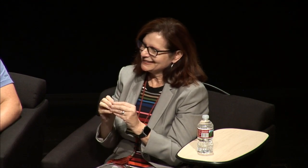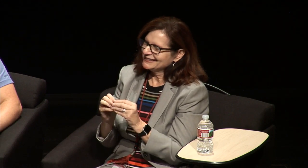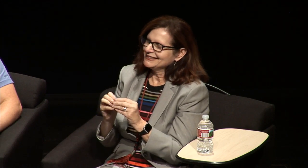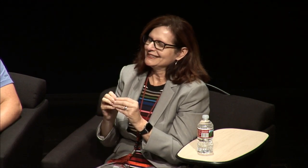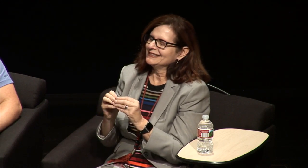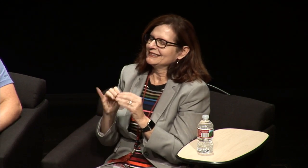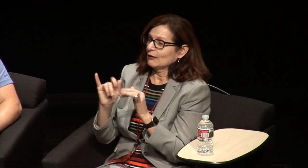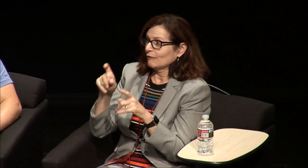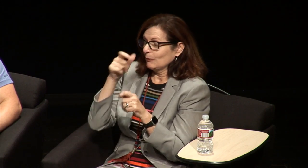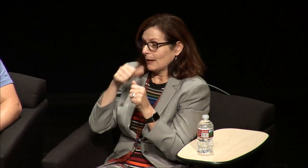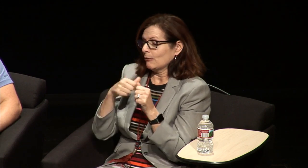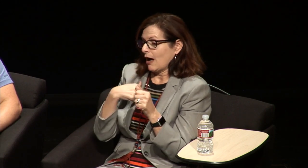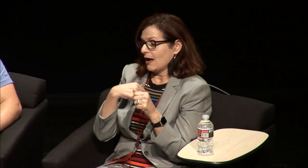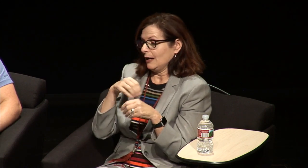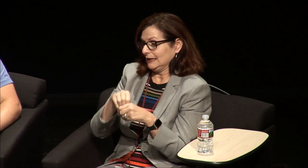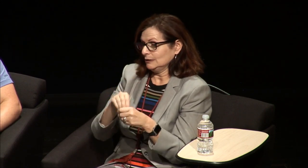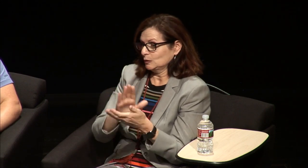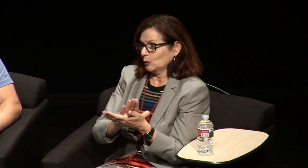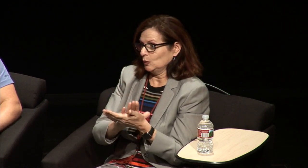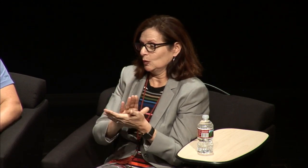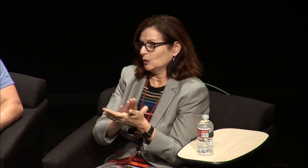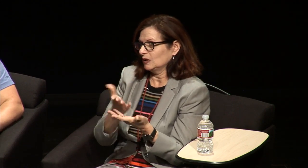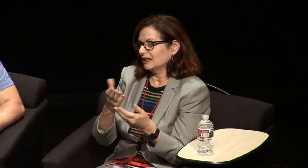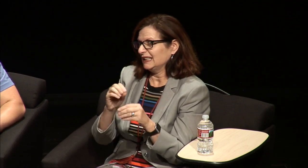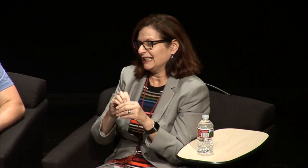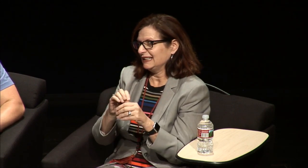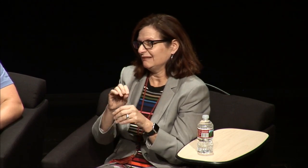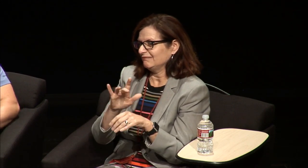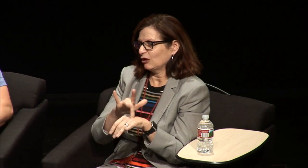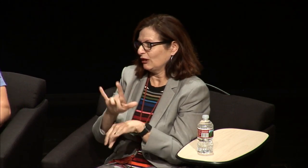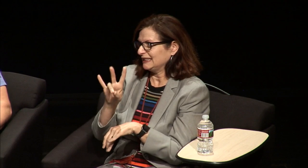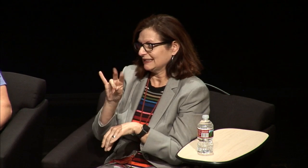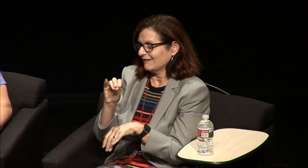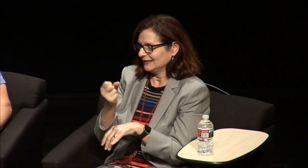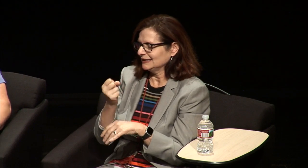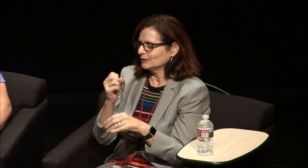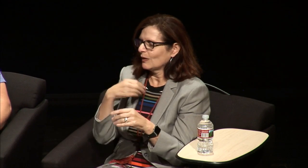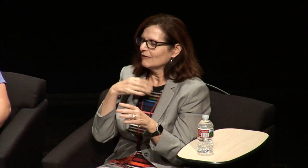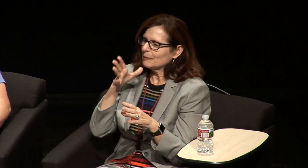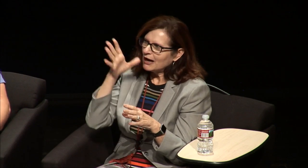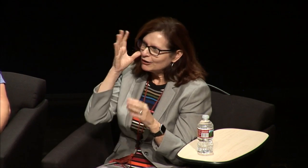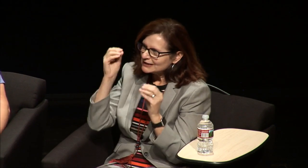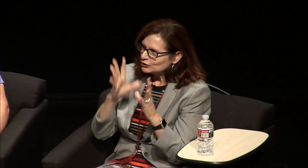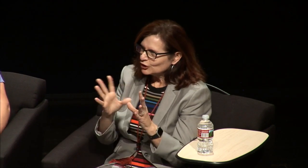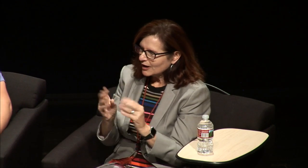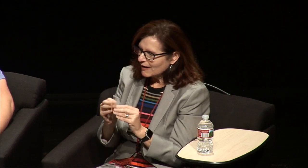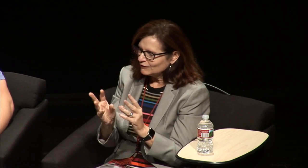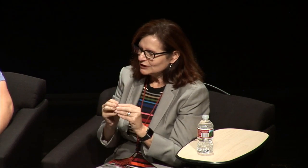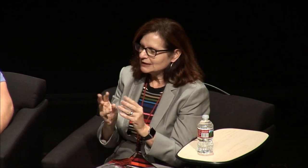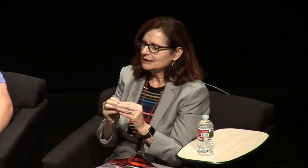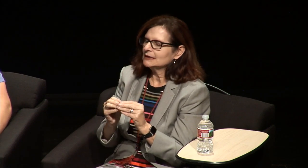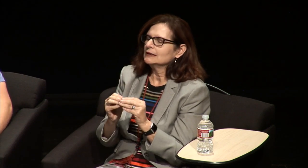an instance where we had a parent-teacher conference and if you and if you remember I was in school this is the early 70s and we're having a